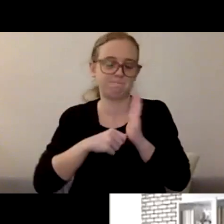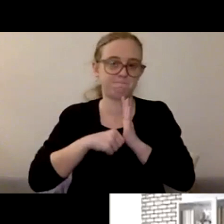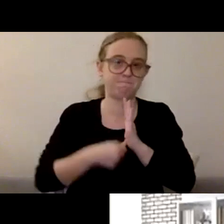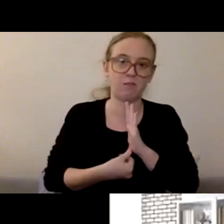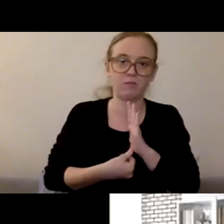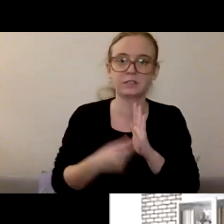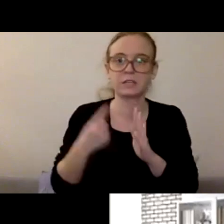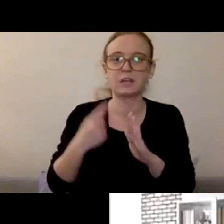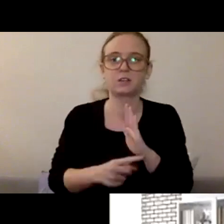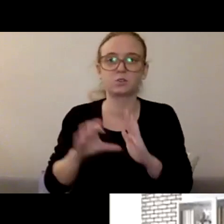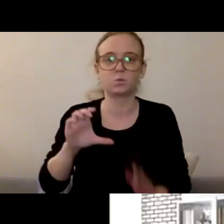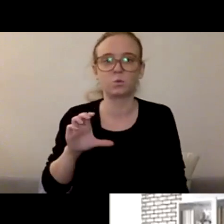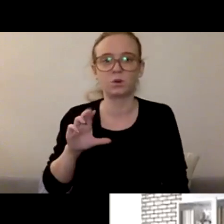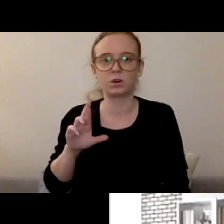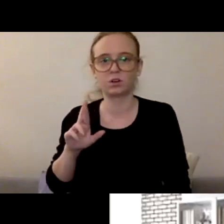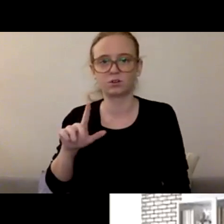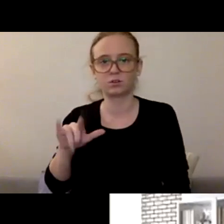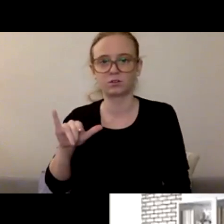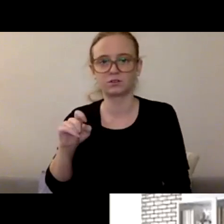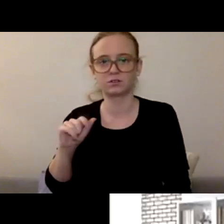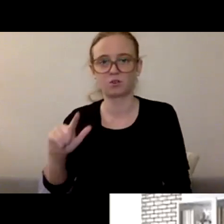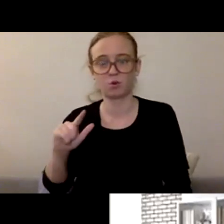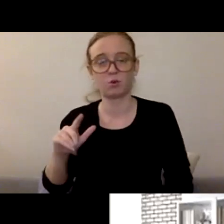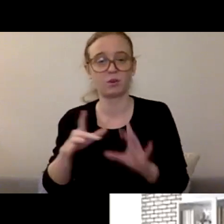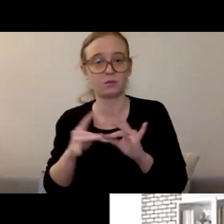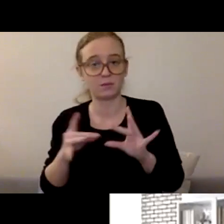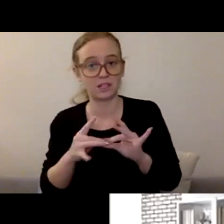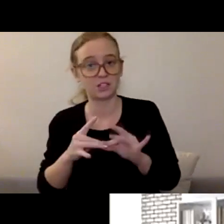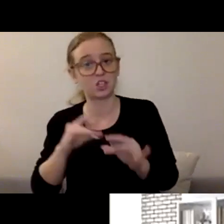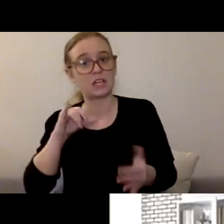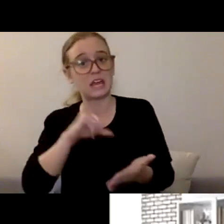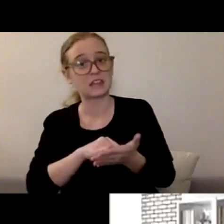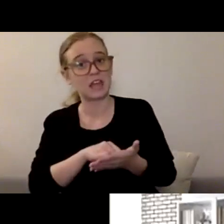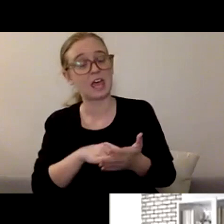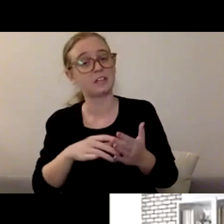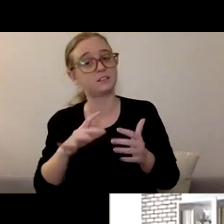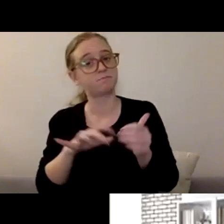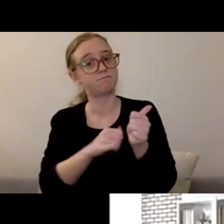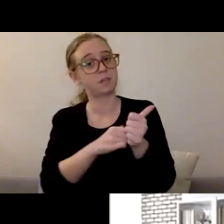rather than approaching them to tell them that they're doing something wrong